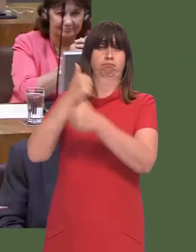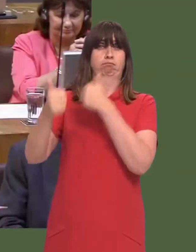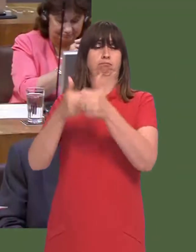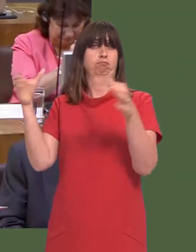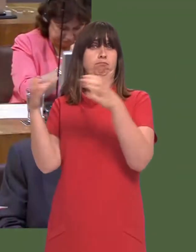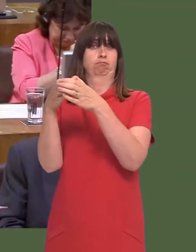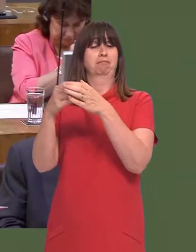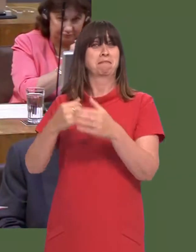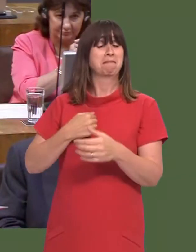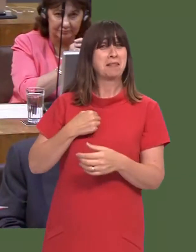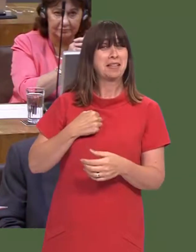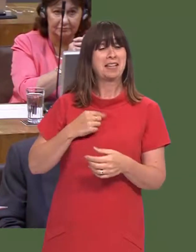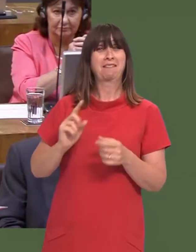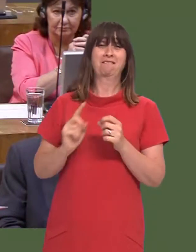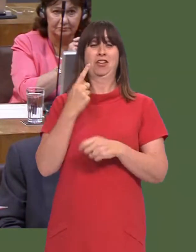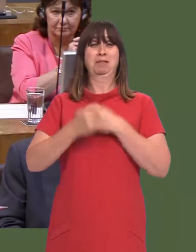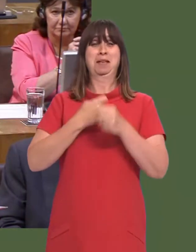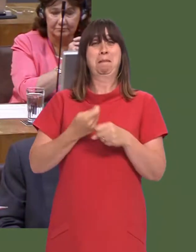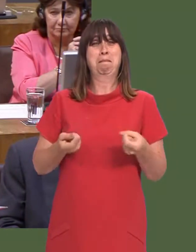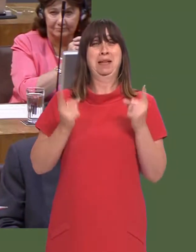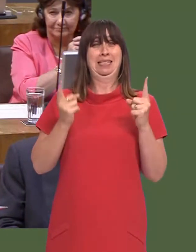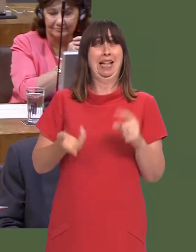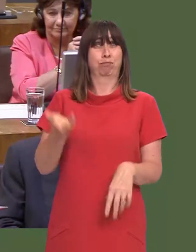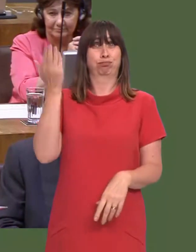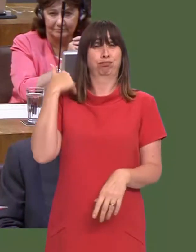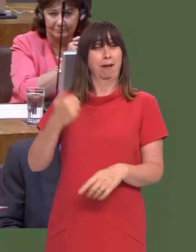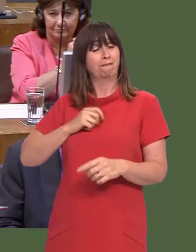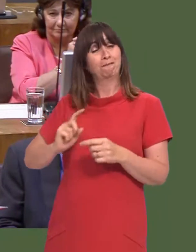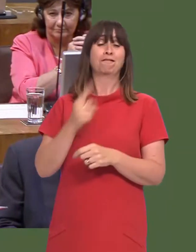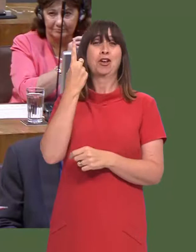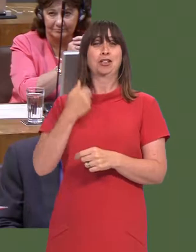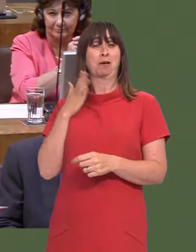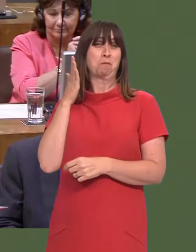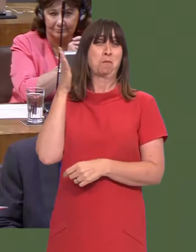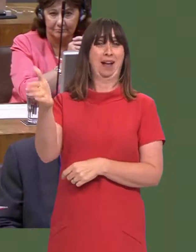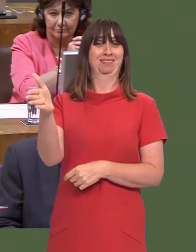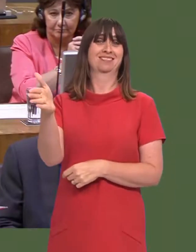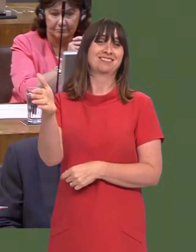Thatís the very first place that I went to when I was a Ministerósome time ago now.